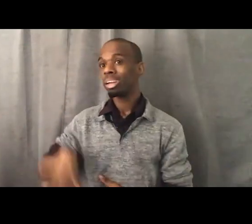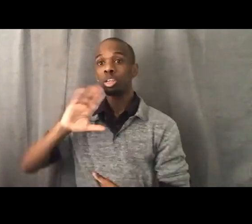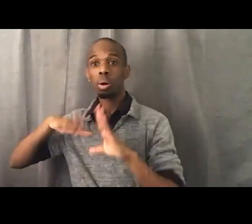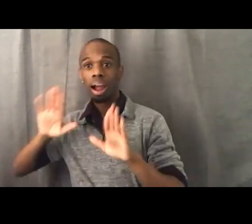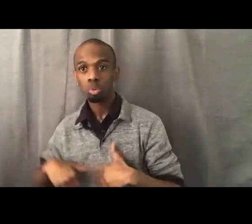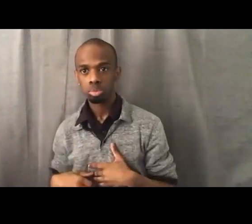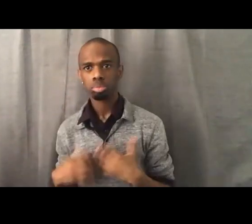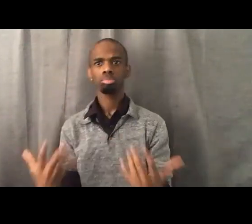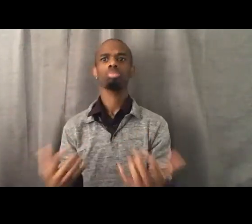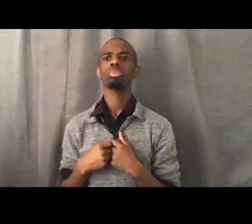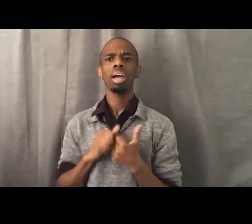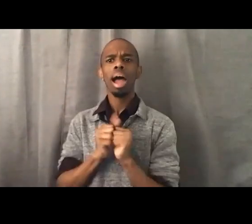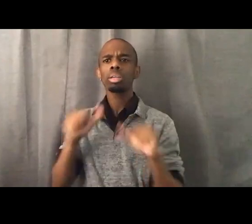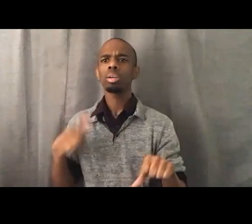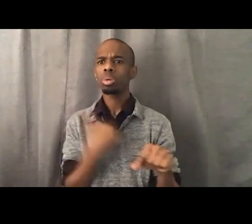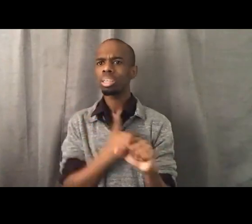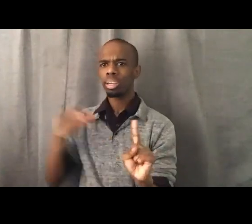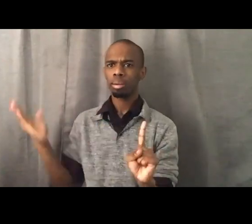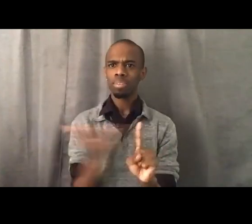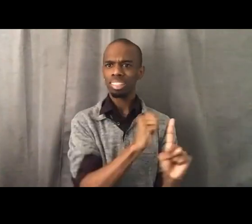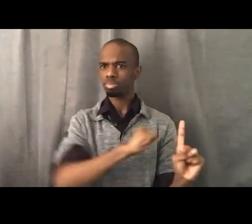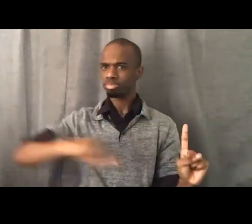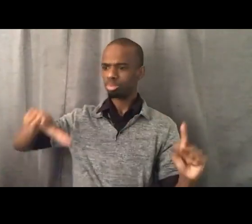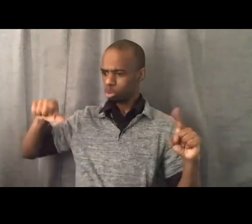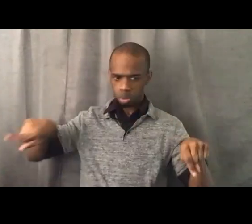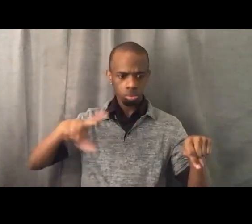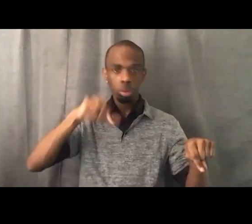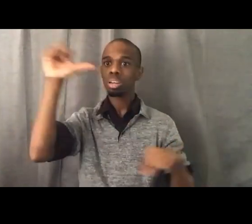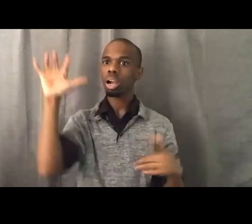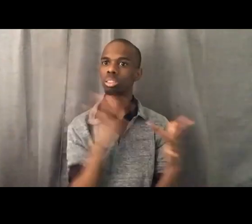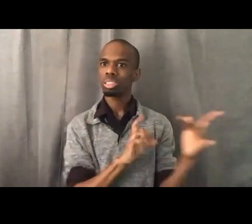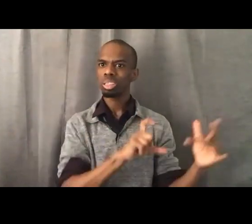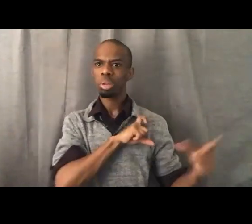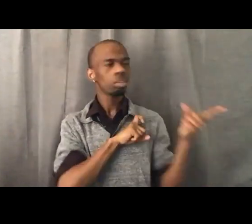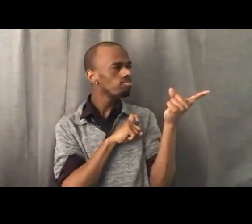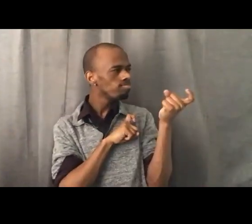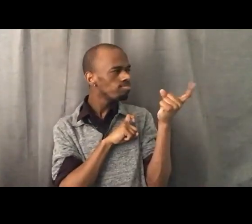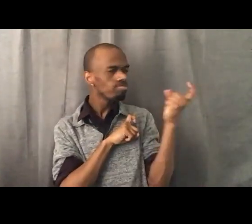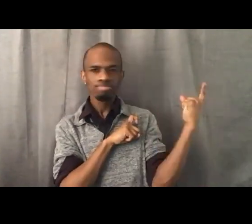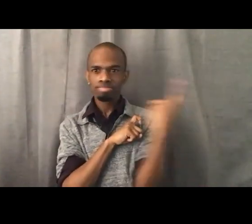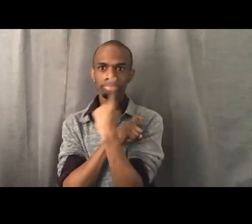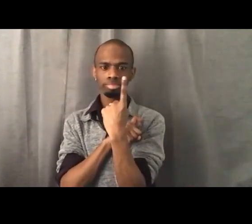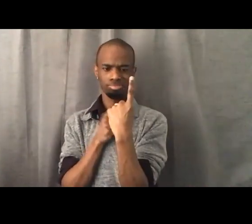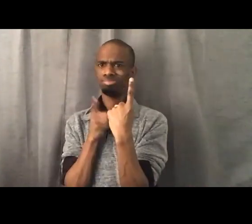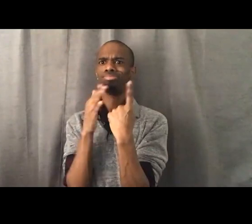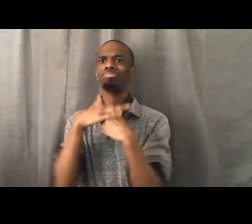What other safety practices can you have? I watched a video on Instagram yesterday,